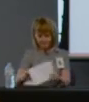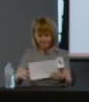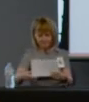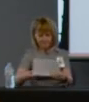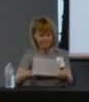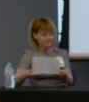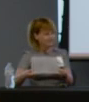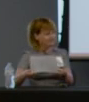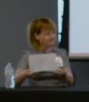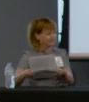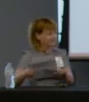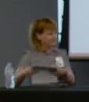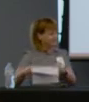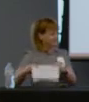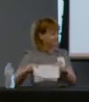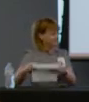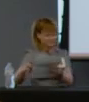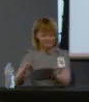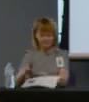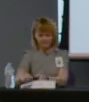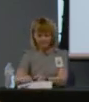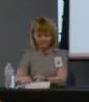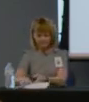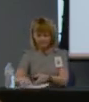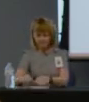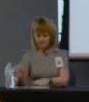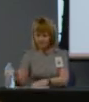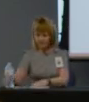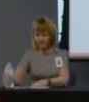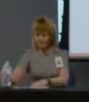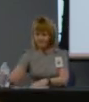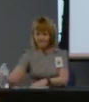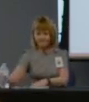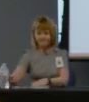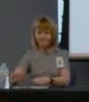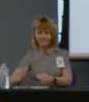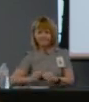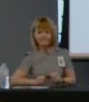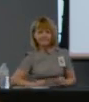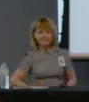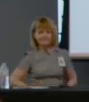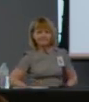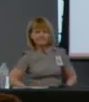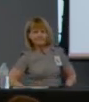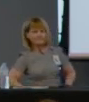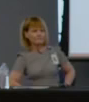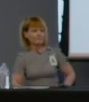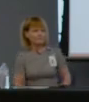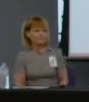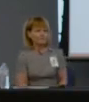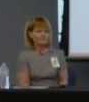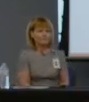a citizen of the Navajo Nation. She is the director of the Arizona Advisory Council on Indian Health Care,